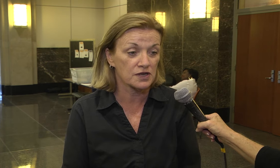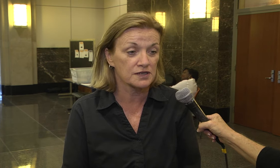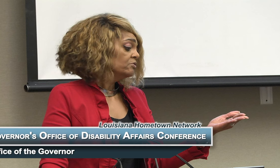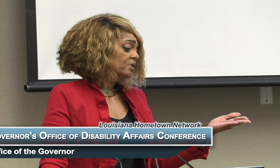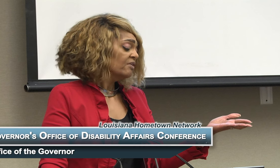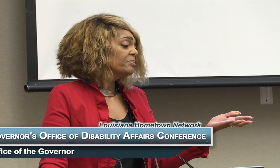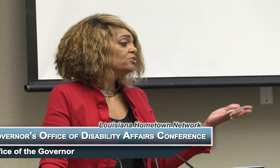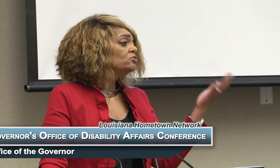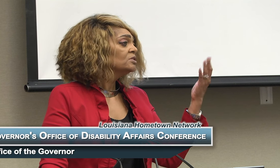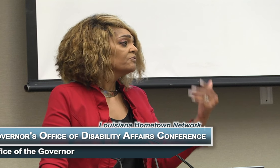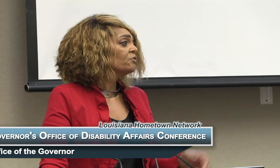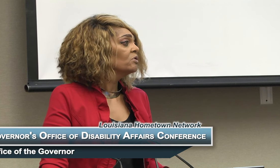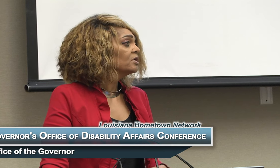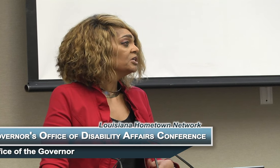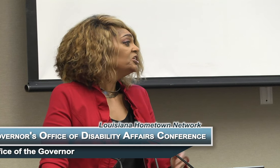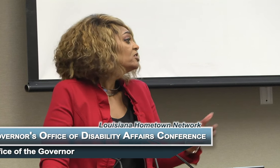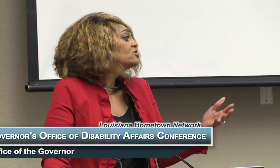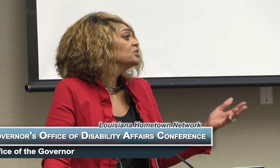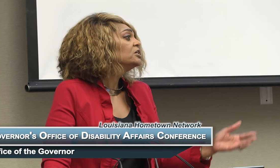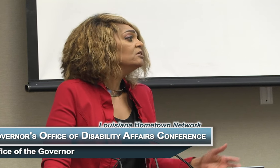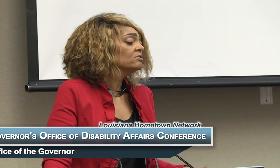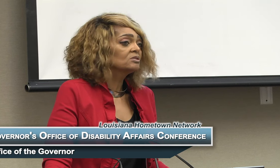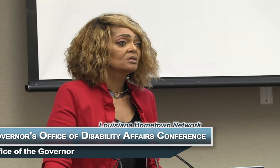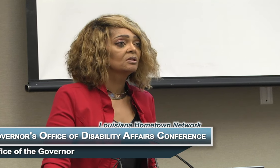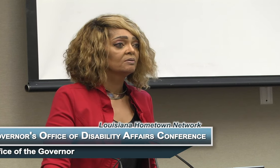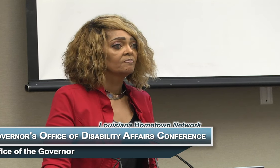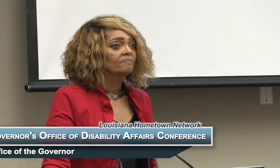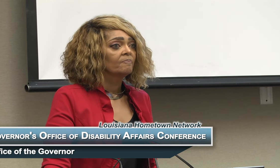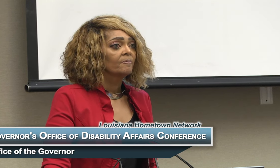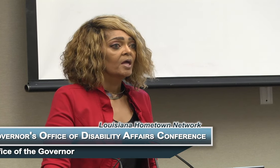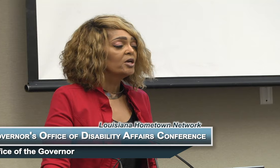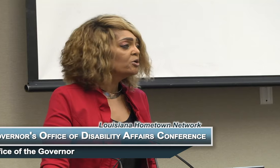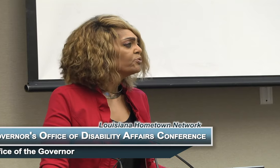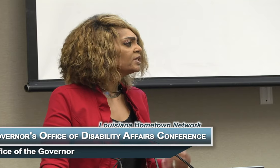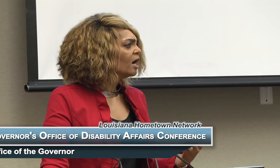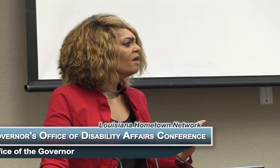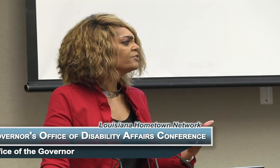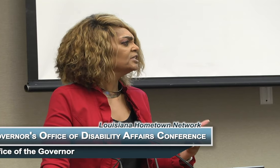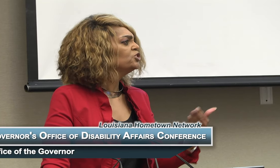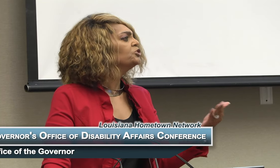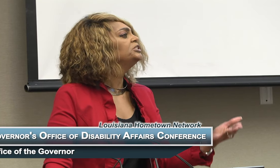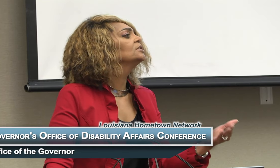We were invited here today to come and share information about services that